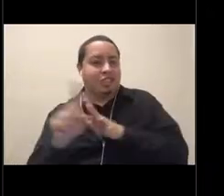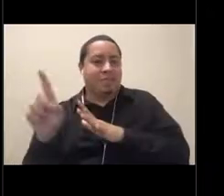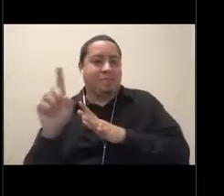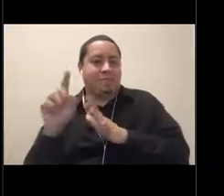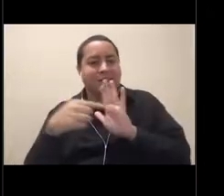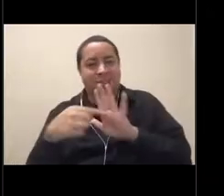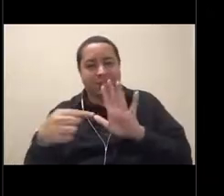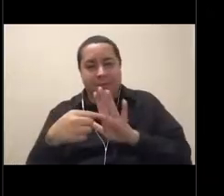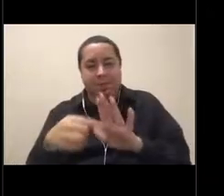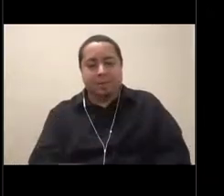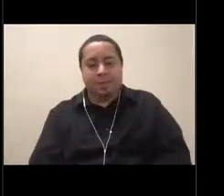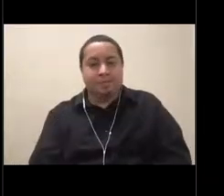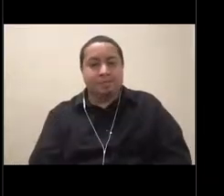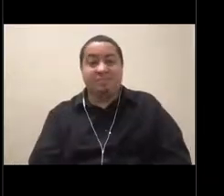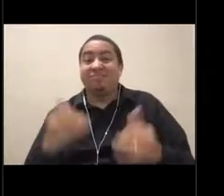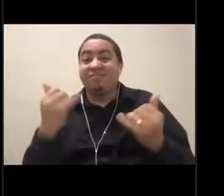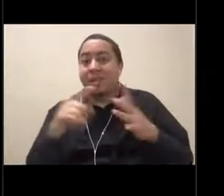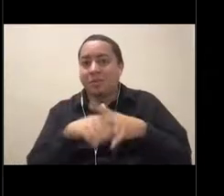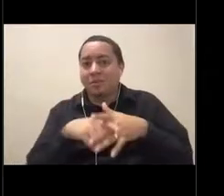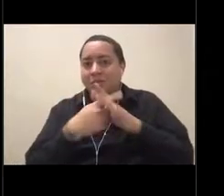All right, we're going to start with leatherback sea turtles though.